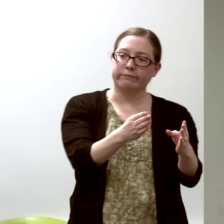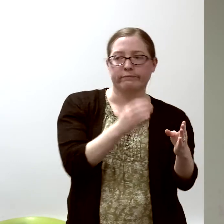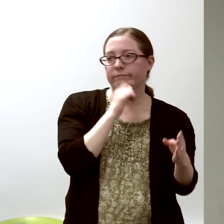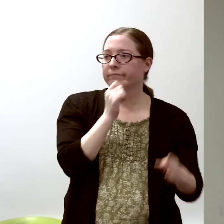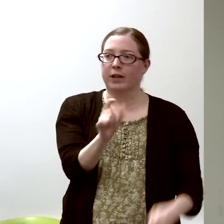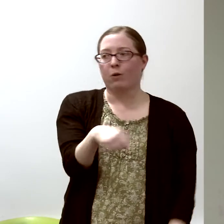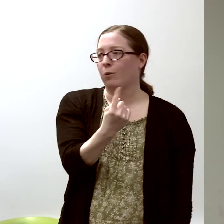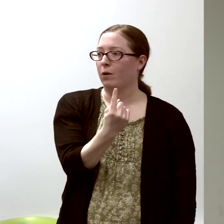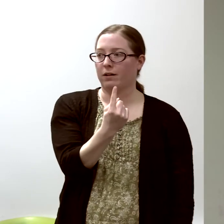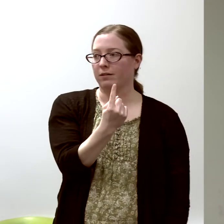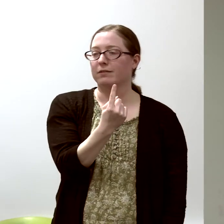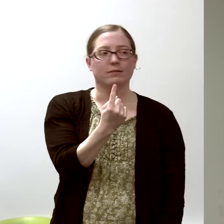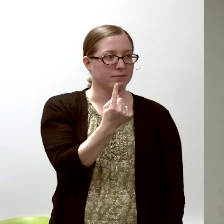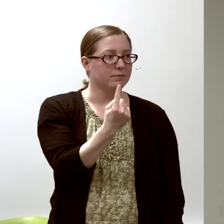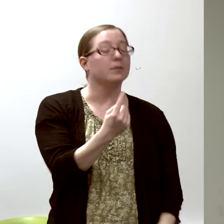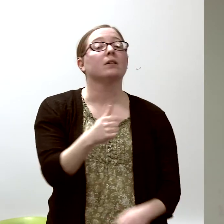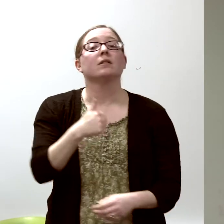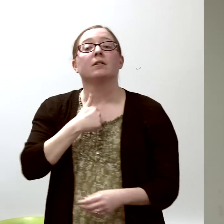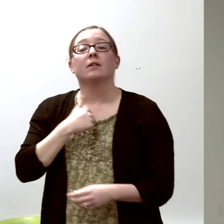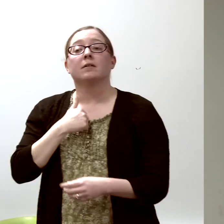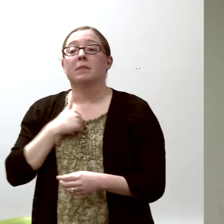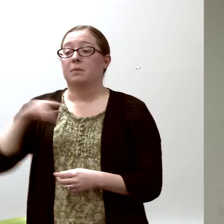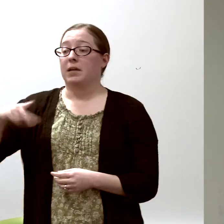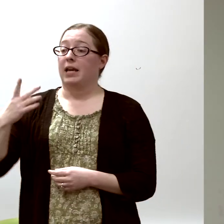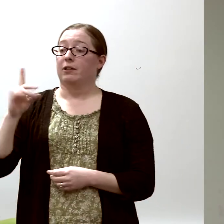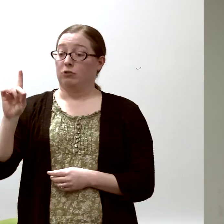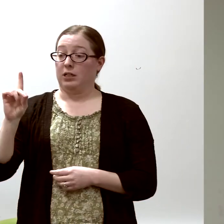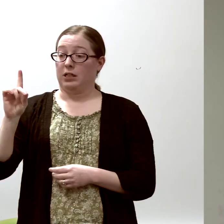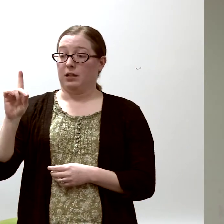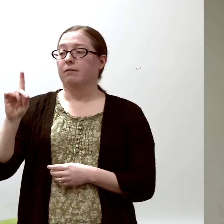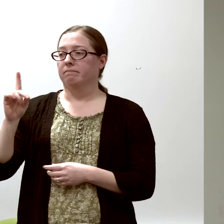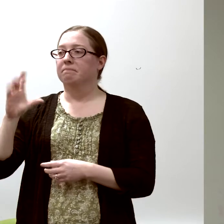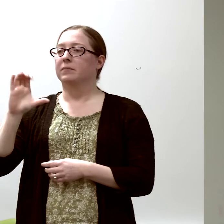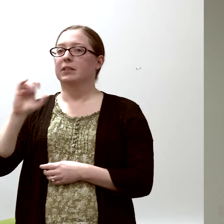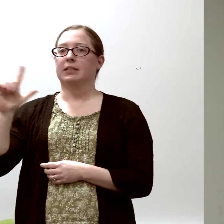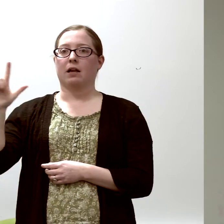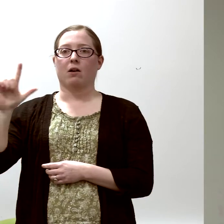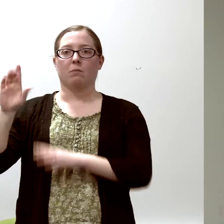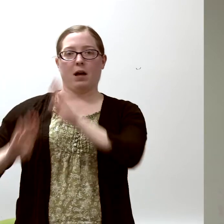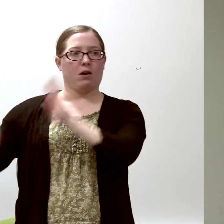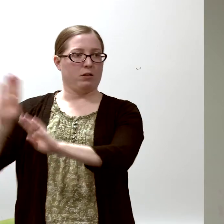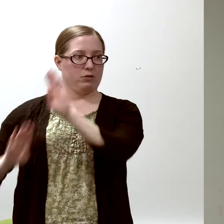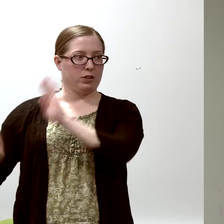So I did a PhD in Cell Biology,